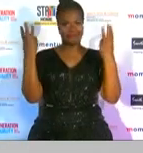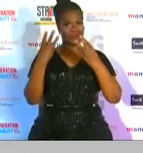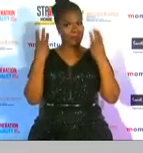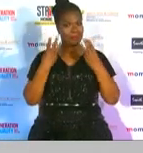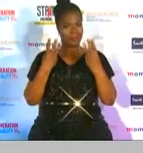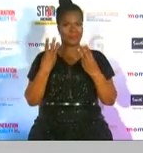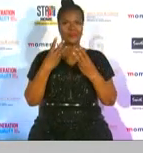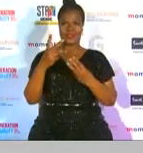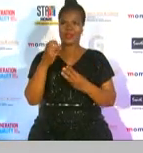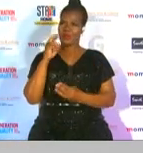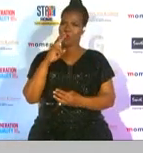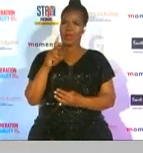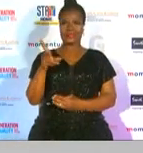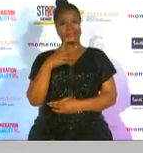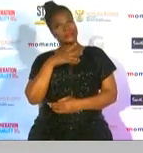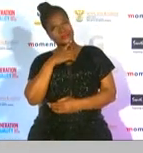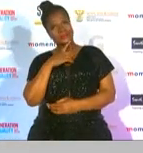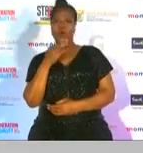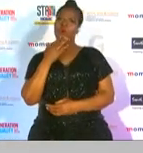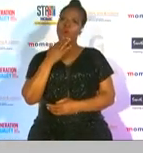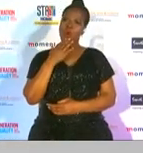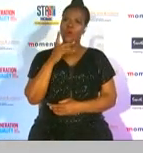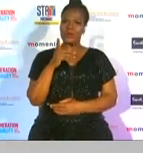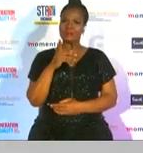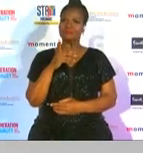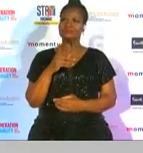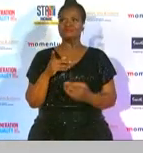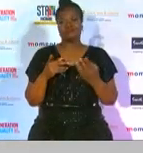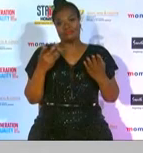will it be it was a closed contest that much i can tell you